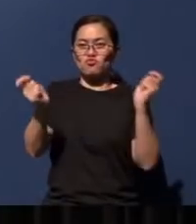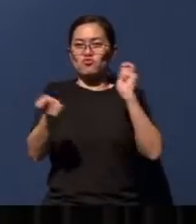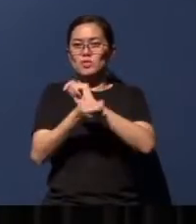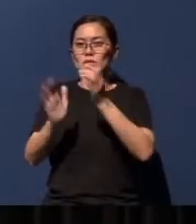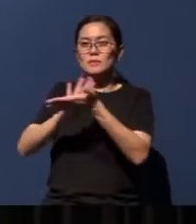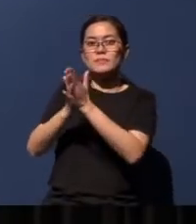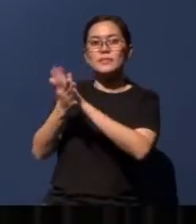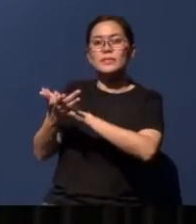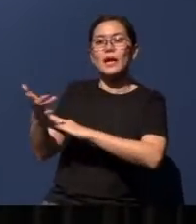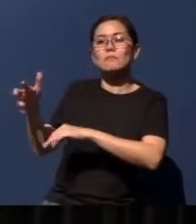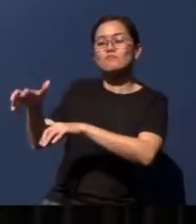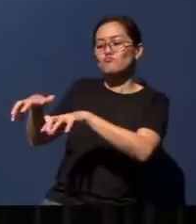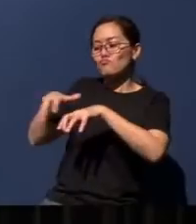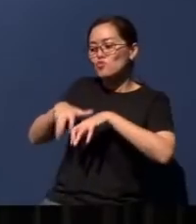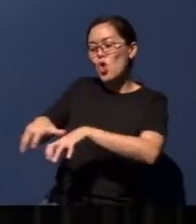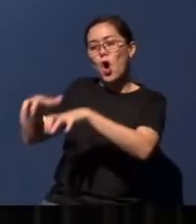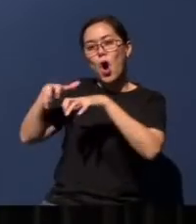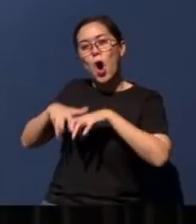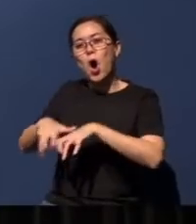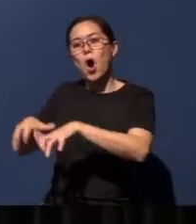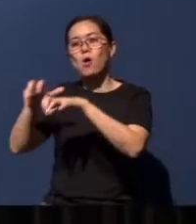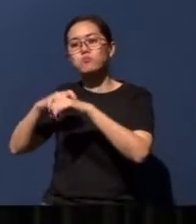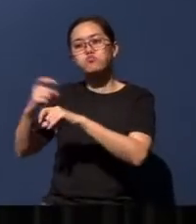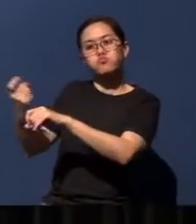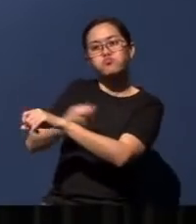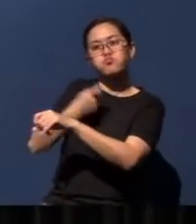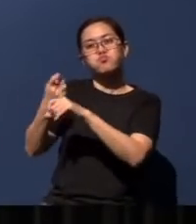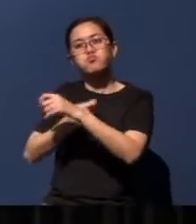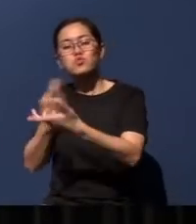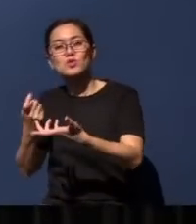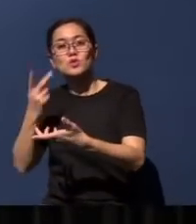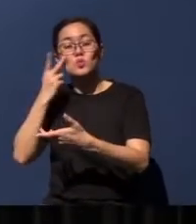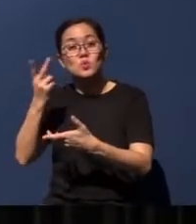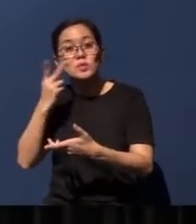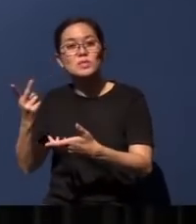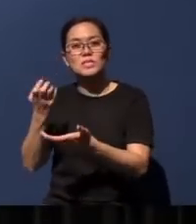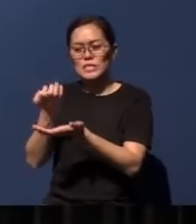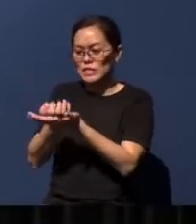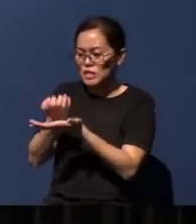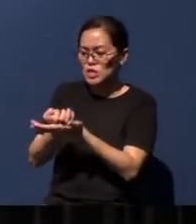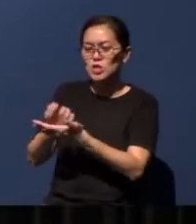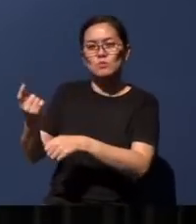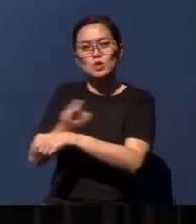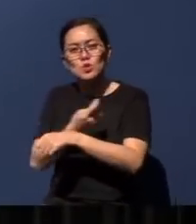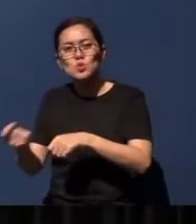and pruning hooks - like this. Economic tools that now promote work and business.